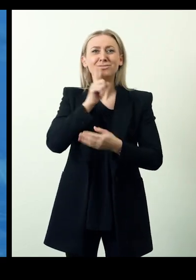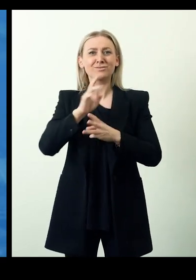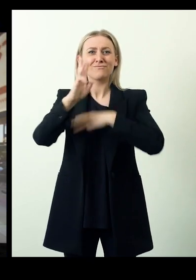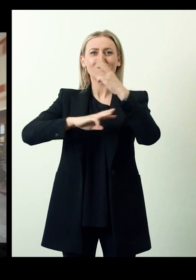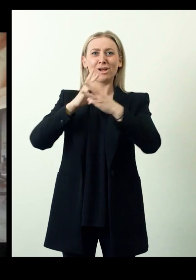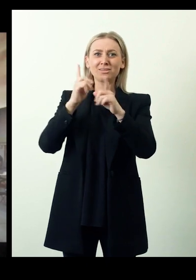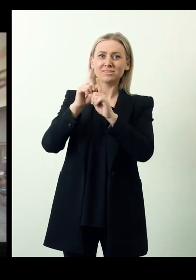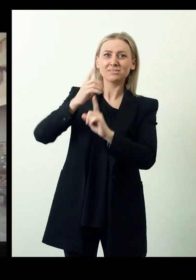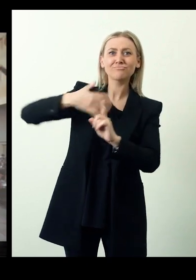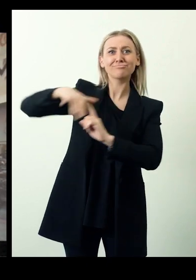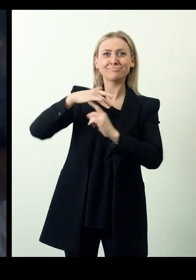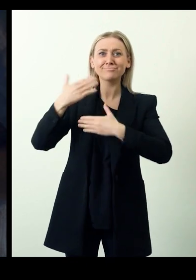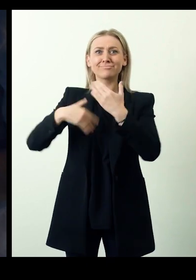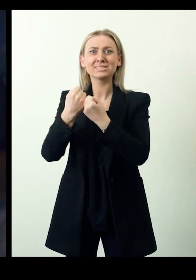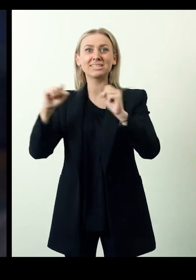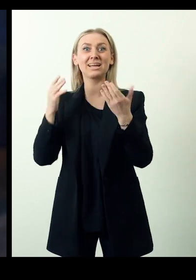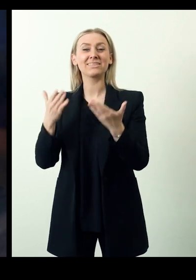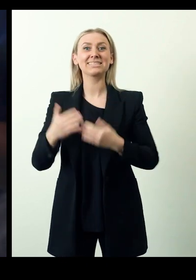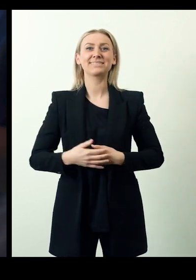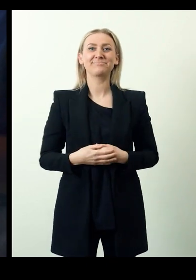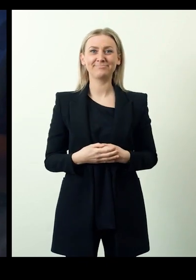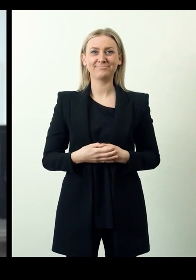that allow children to learn real world situations safely.